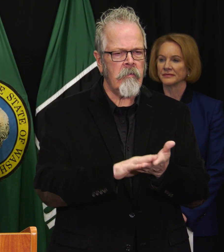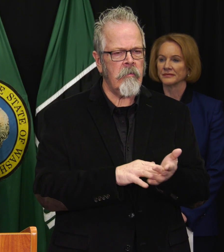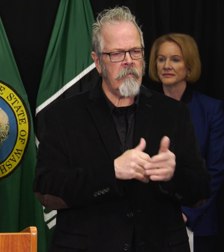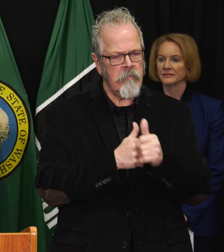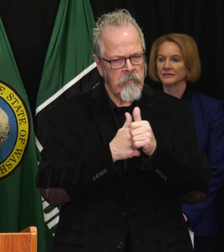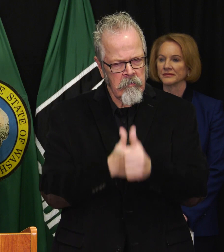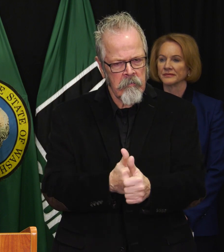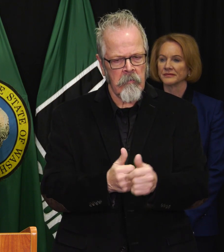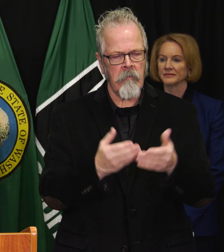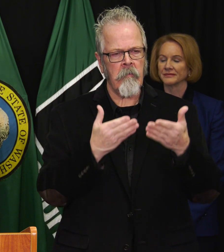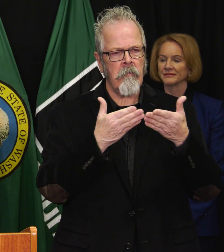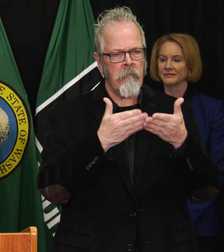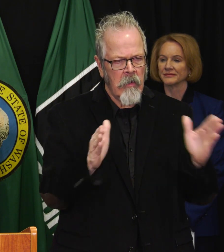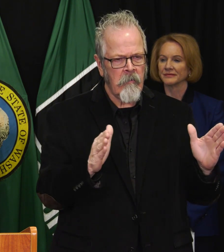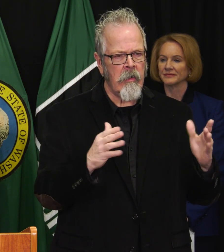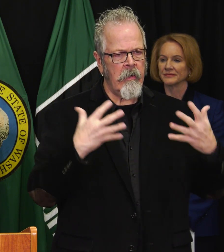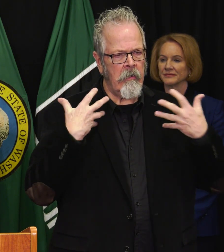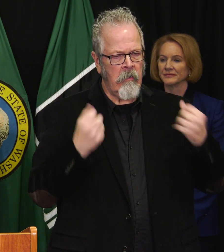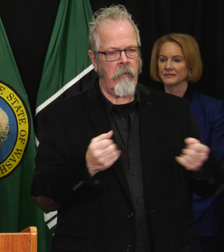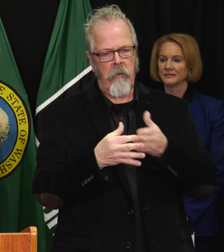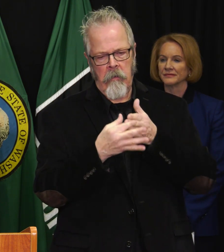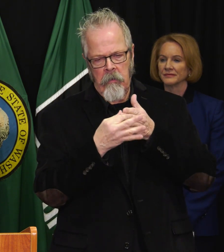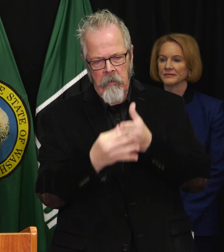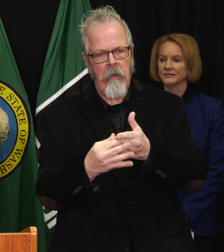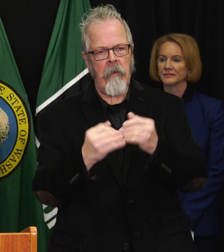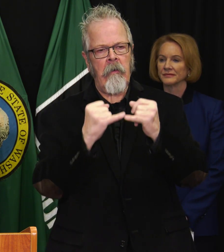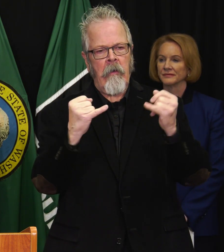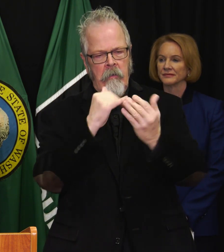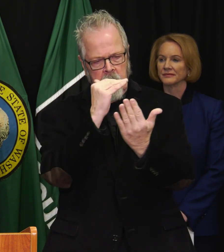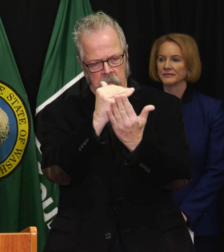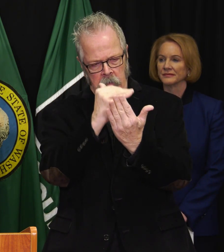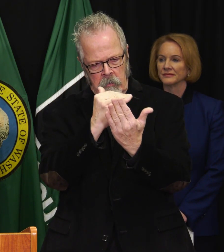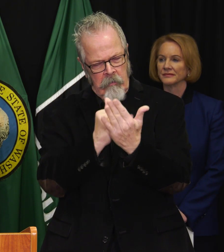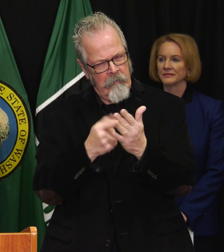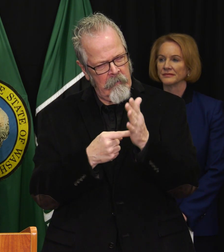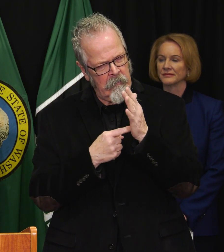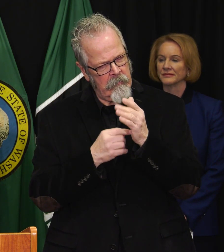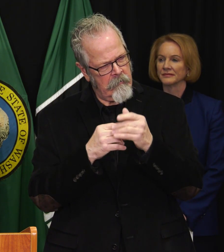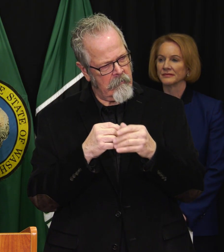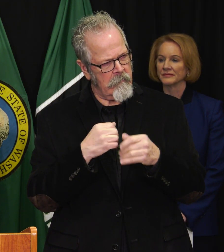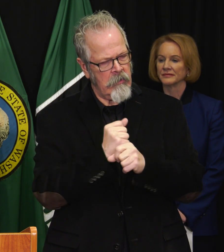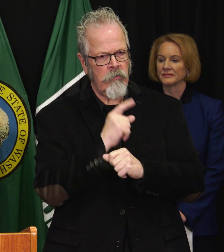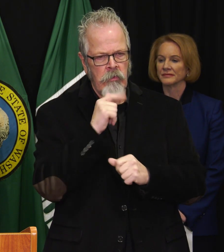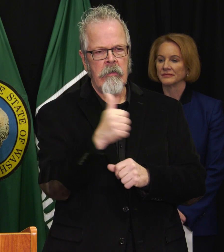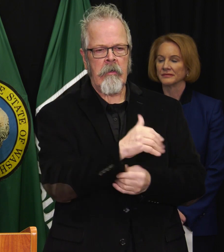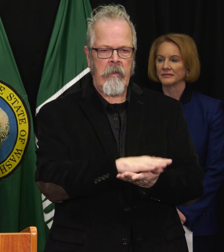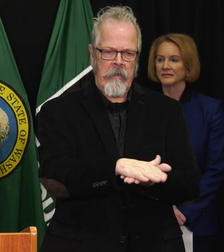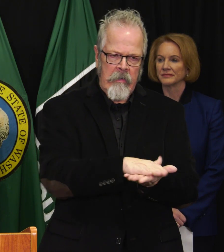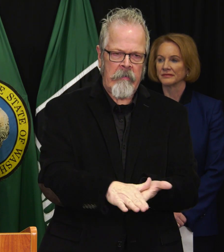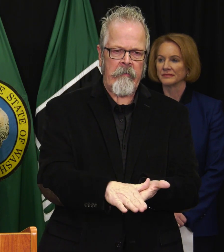of community events is an extraordinary measure, one made in a fluid situation